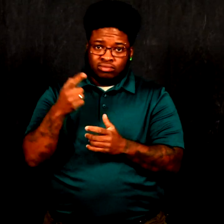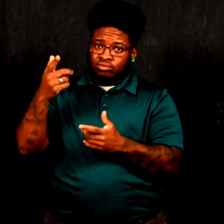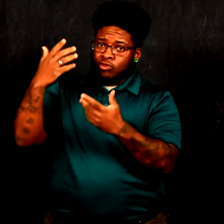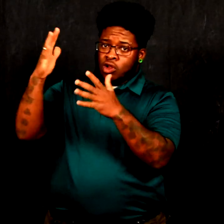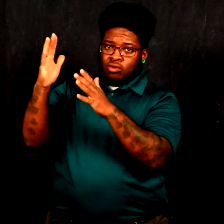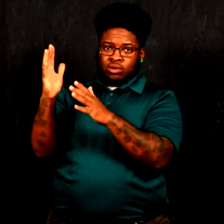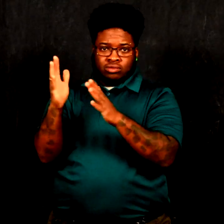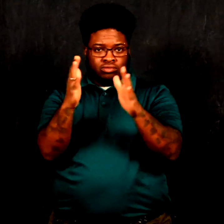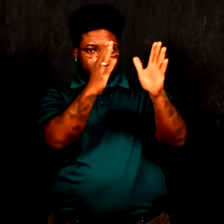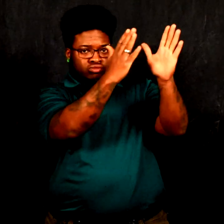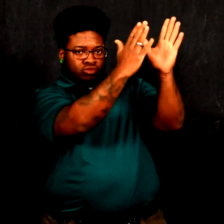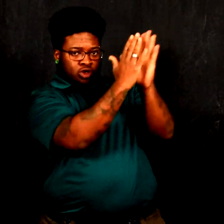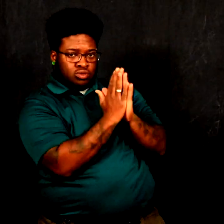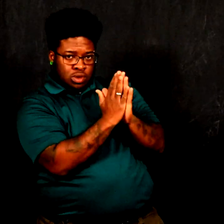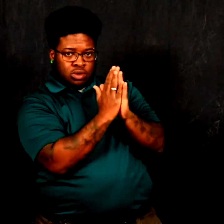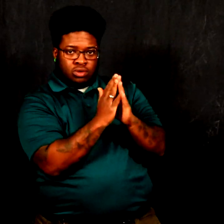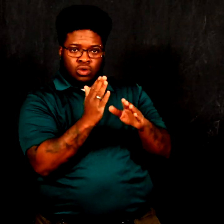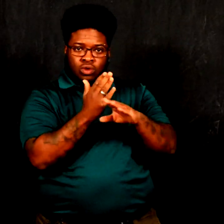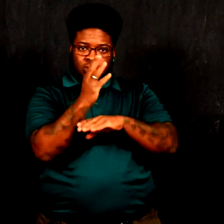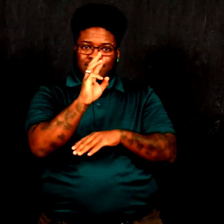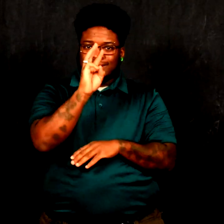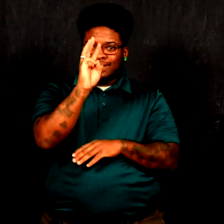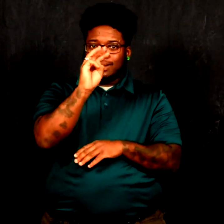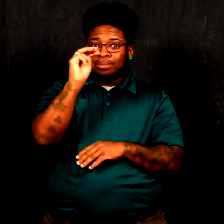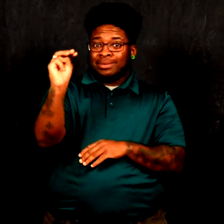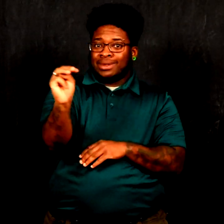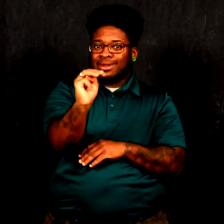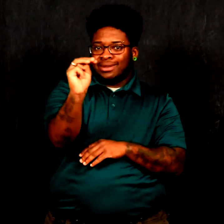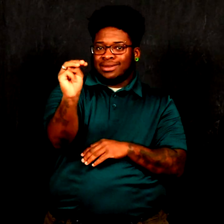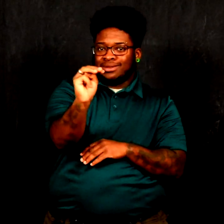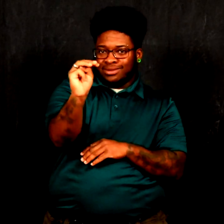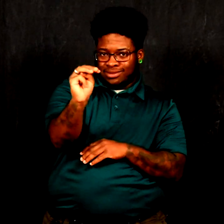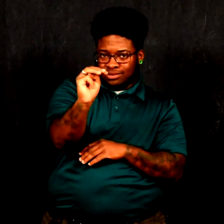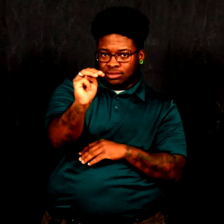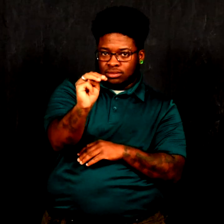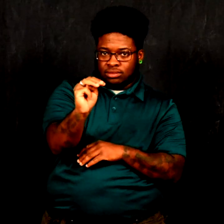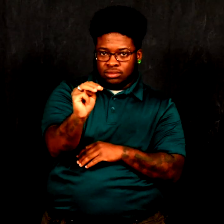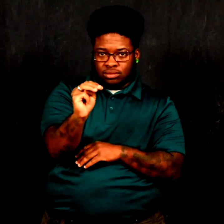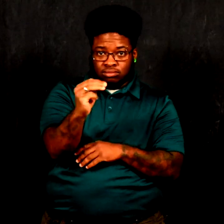They had requests in for over 6 million dollars,